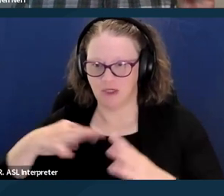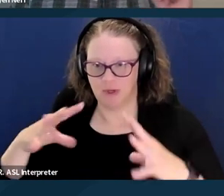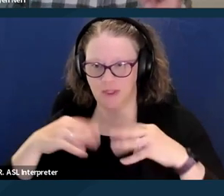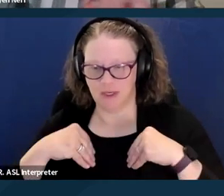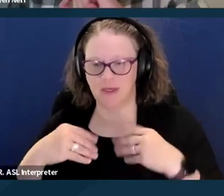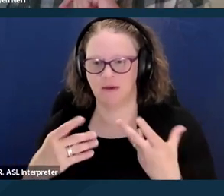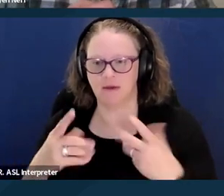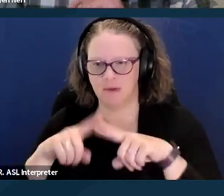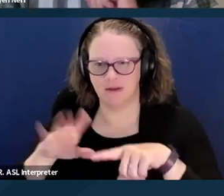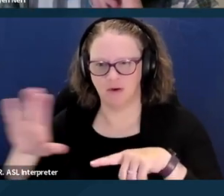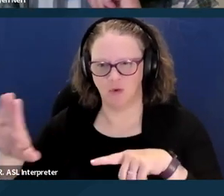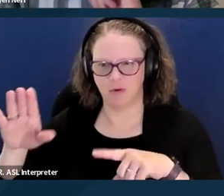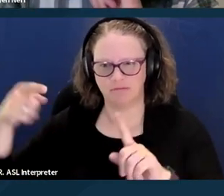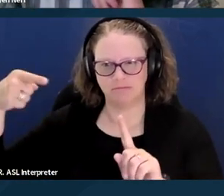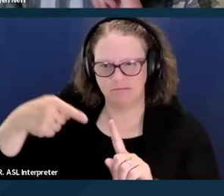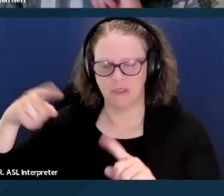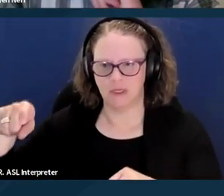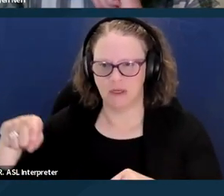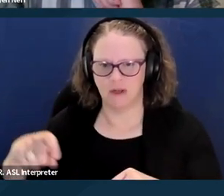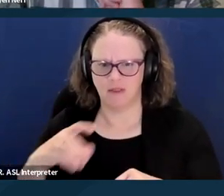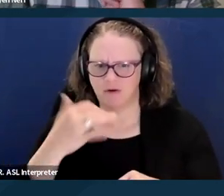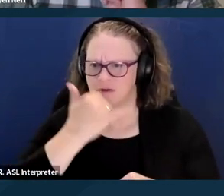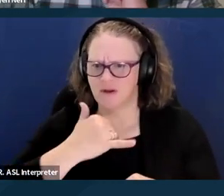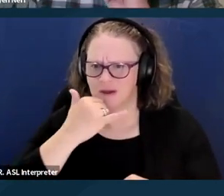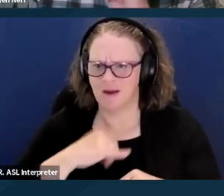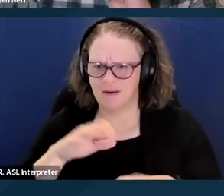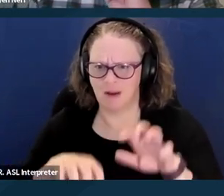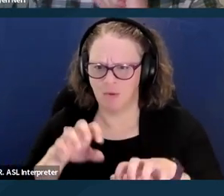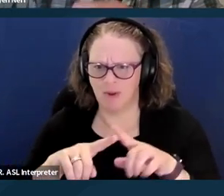Now, sorry, there's an odd typo in the last line,